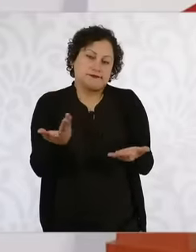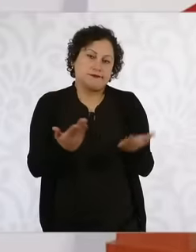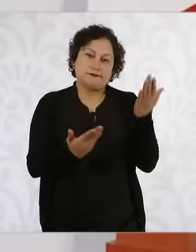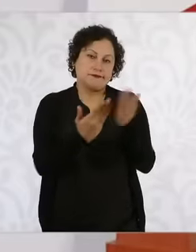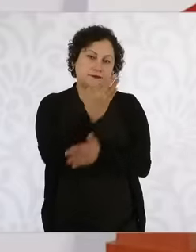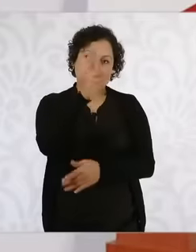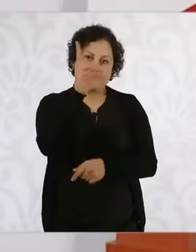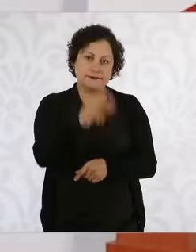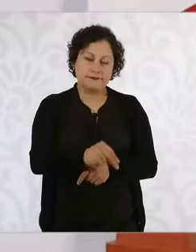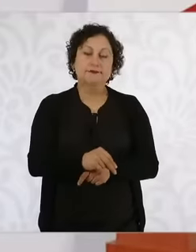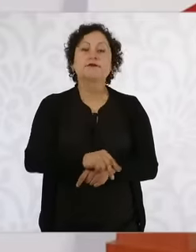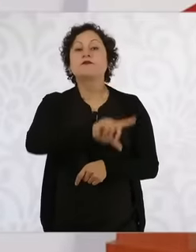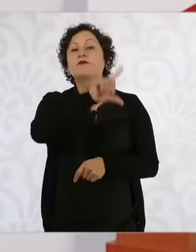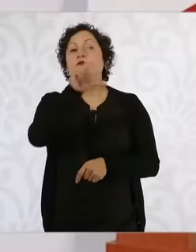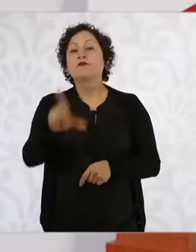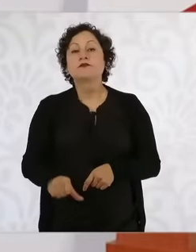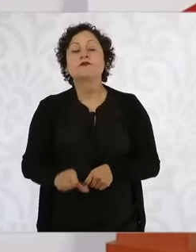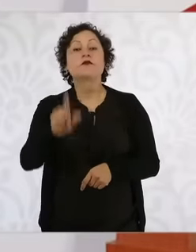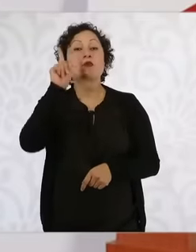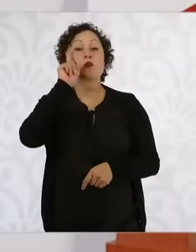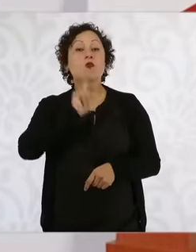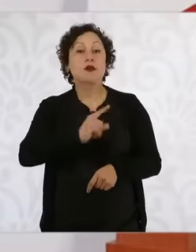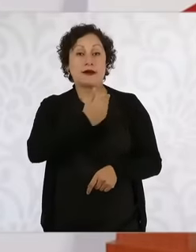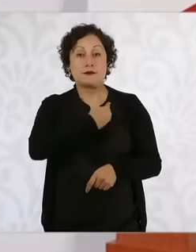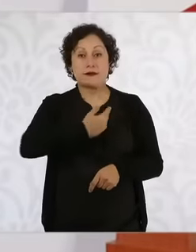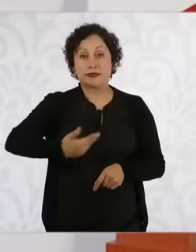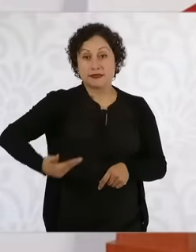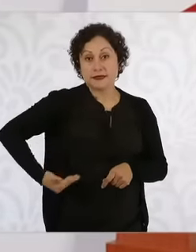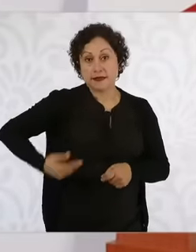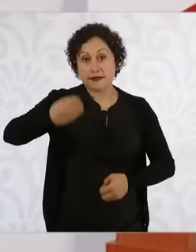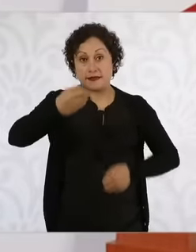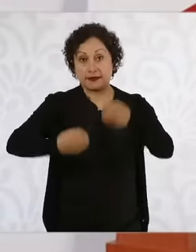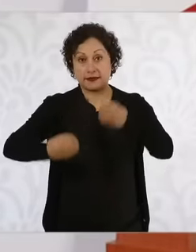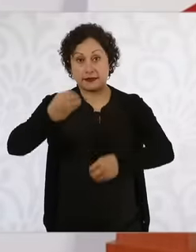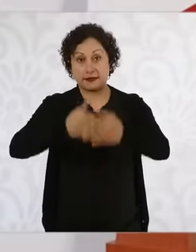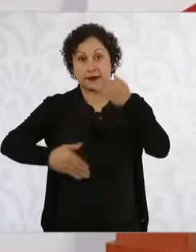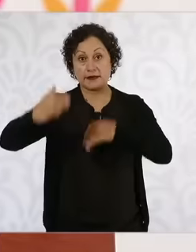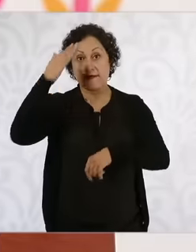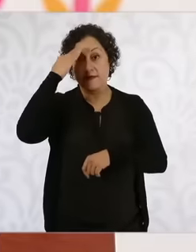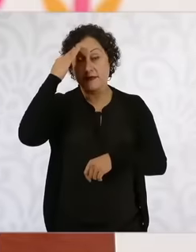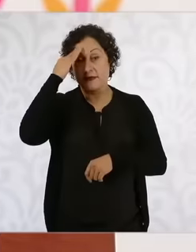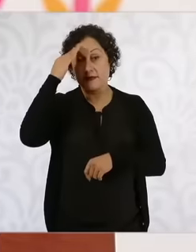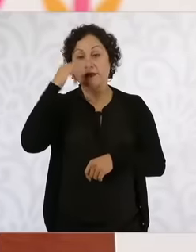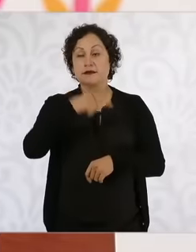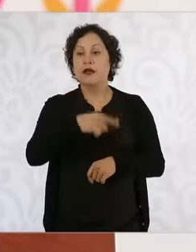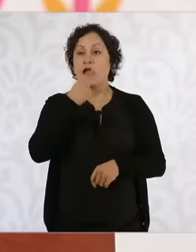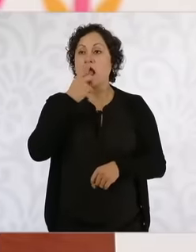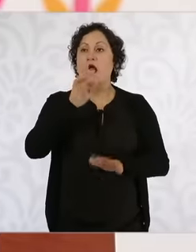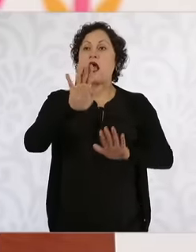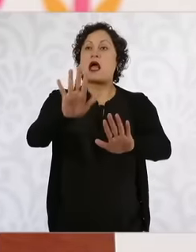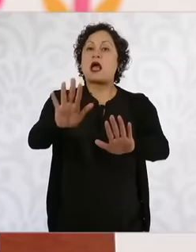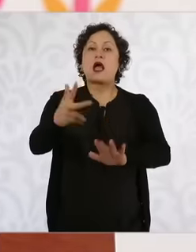the minister president, says it is not eight votes that are needed, it is